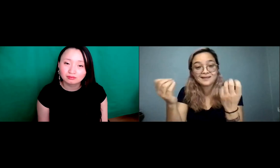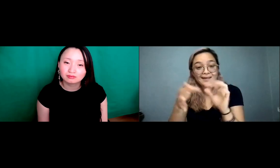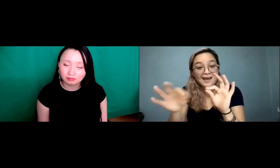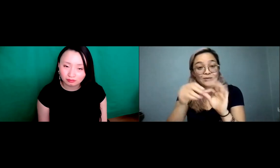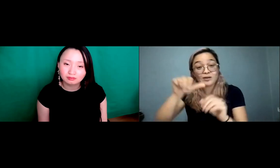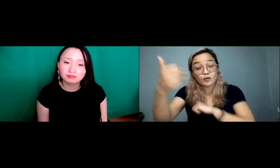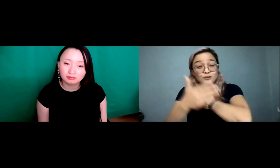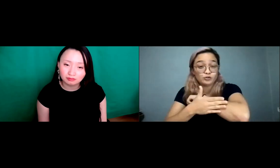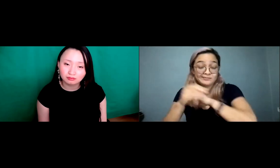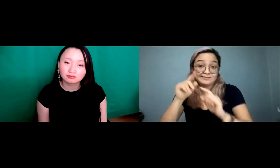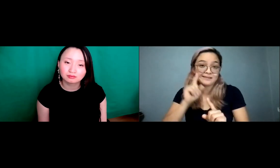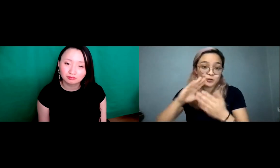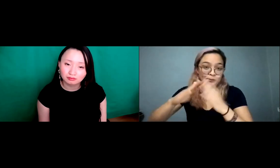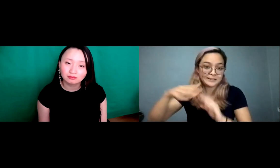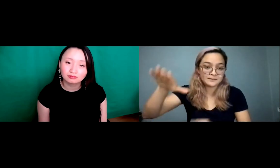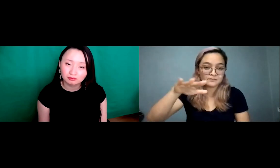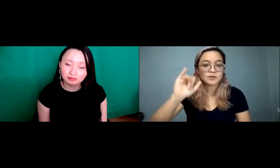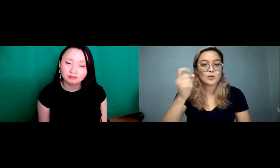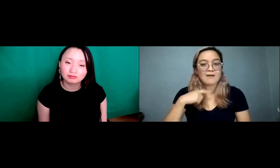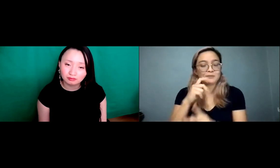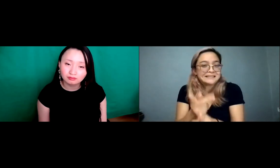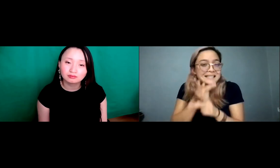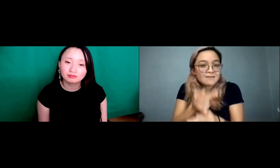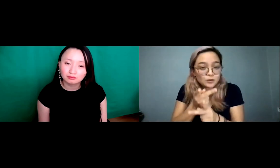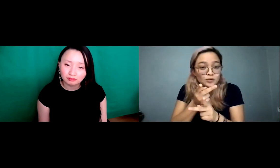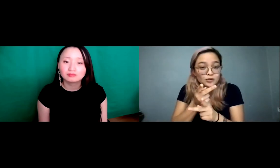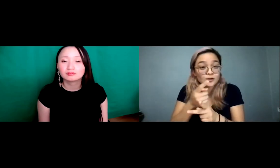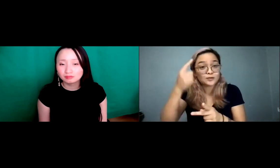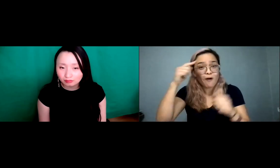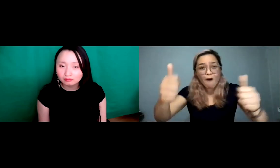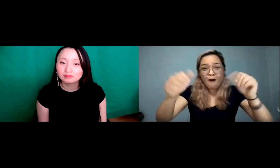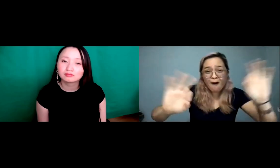large impact on other languages from different communities, different countries. And so I